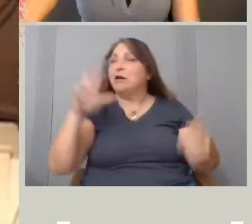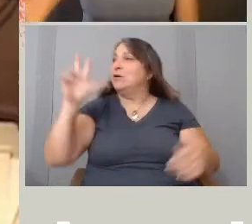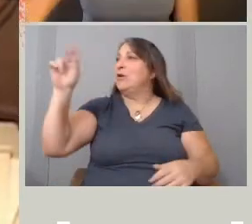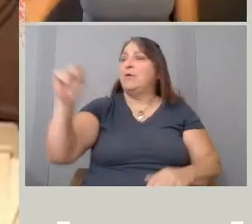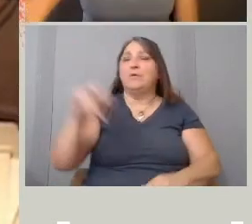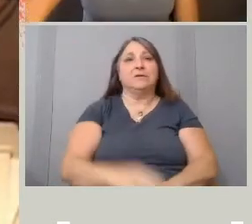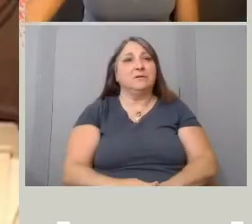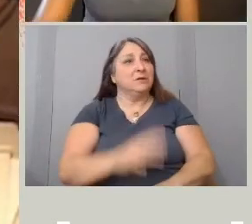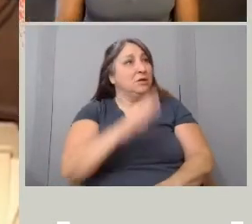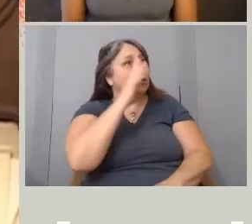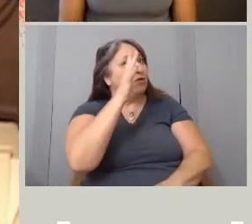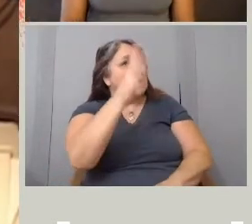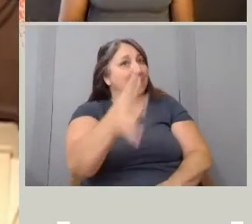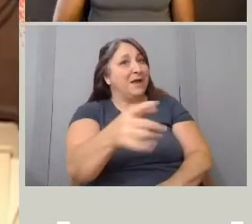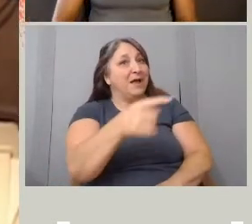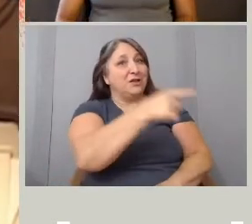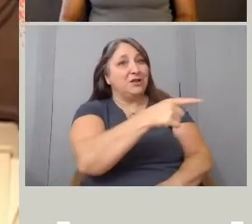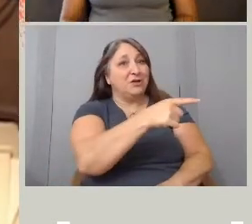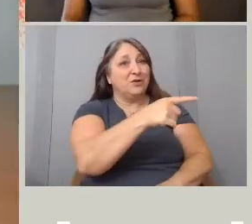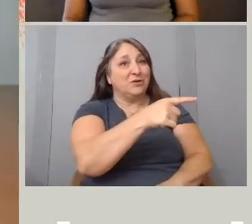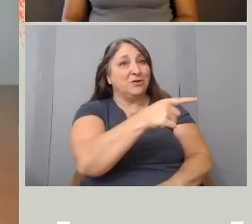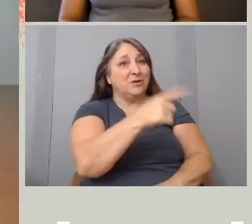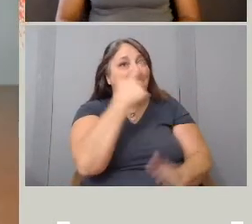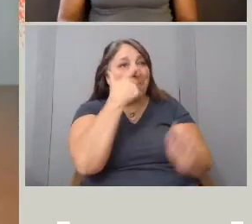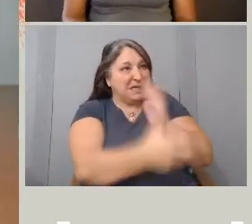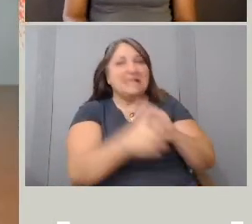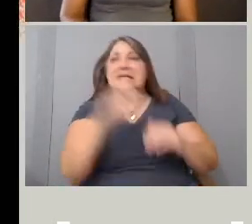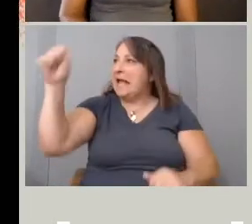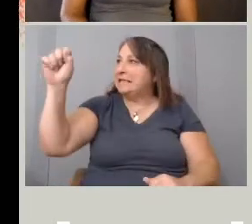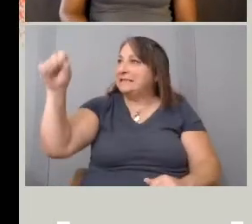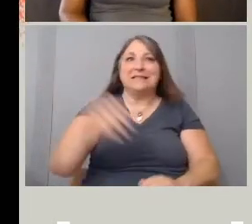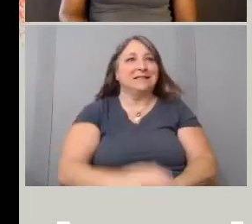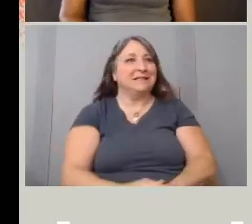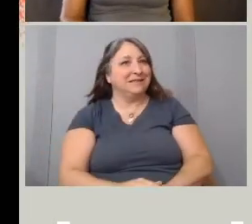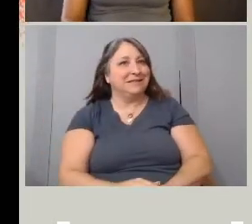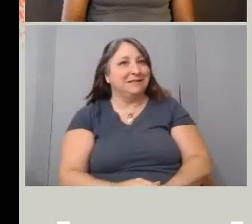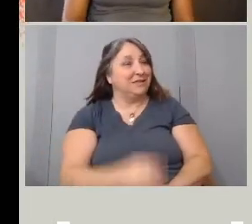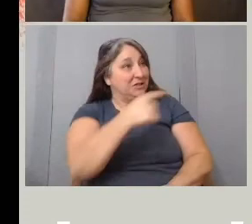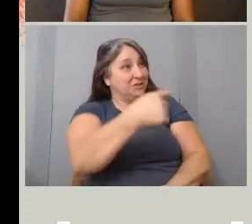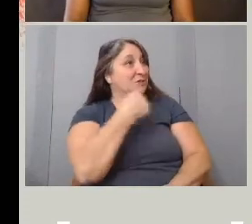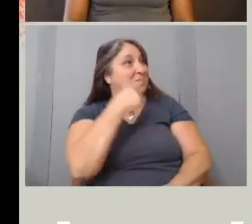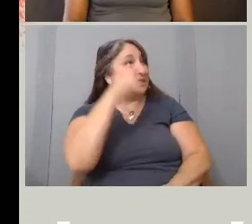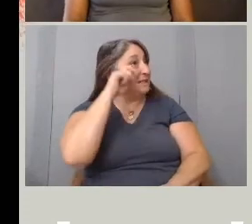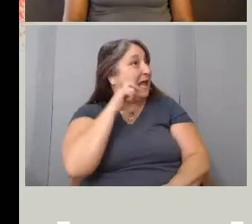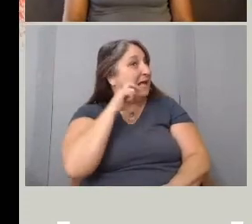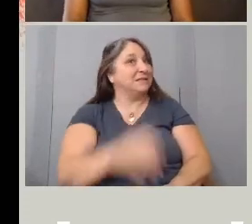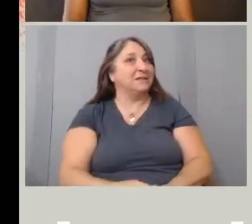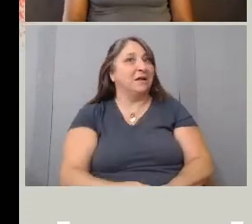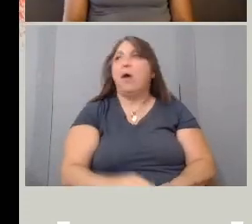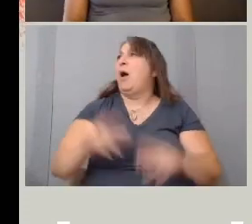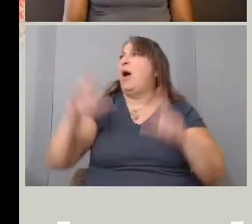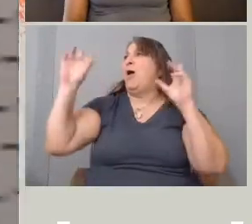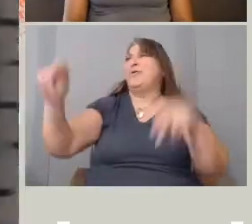[Elan] Gradma are you lean? Oh yes I am. [Elan] Do you miss sex? Oh no, not at my age.